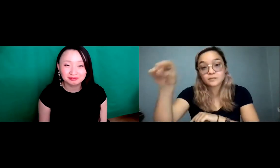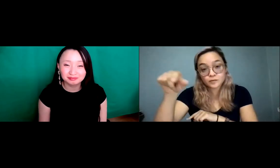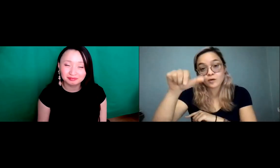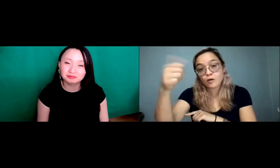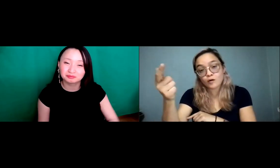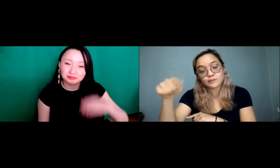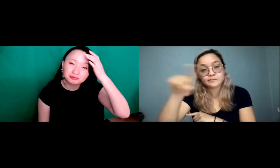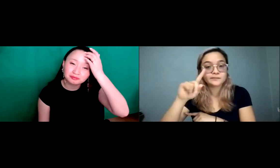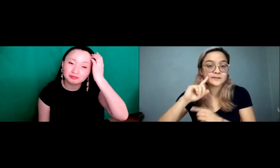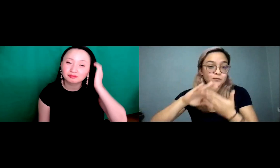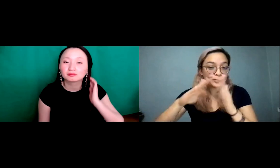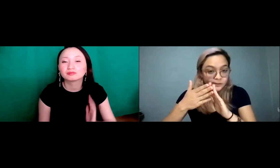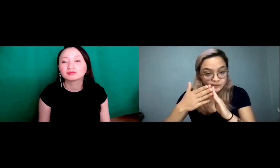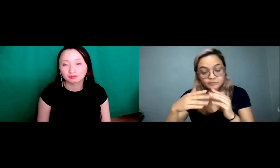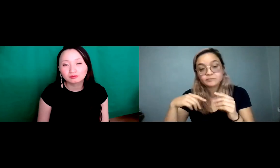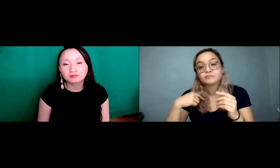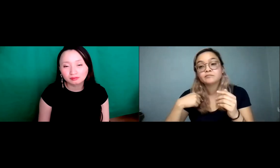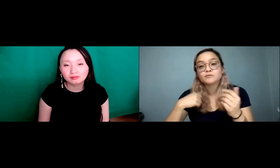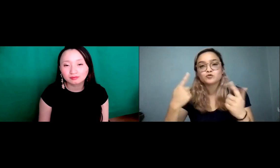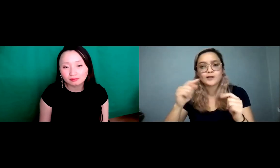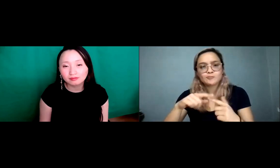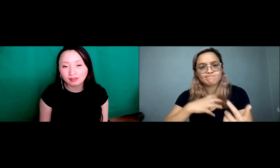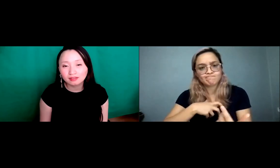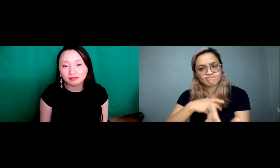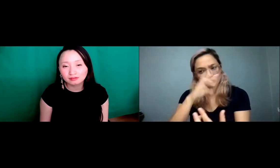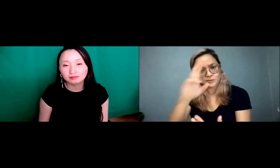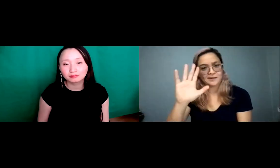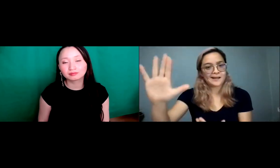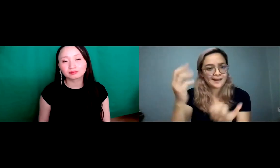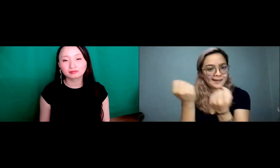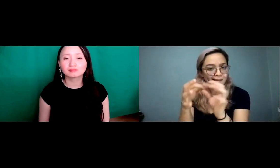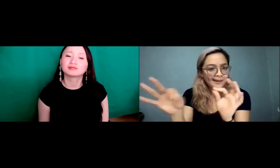I'm part of an international organization. There's Deaf community out there is right